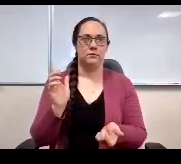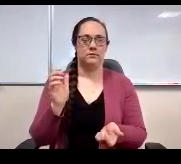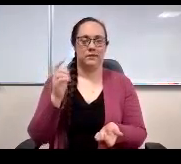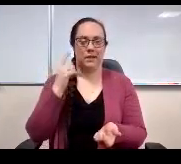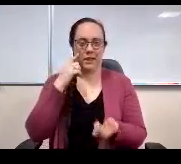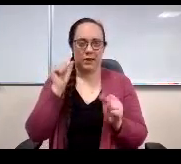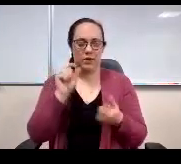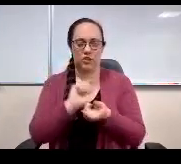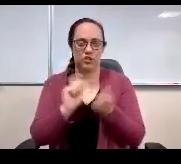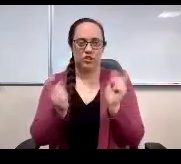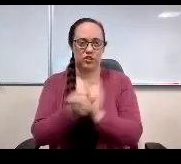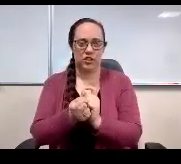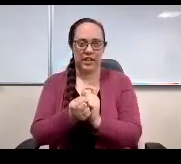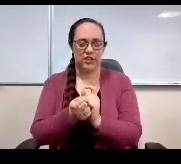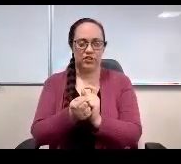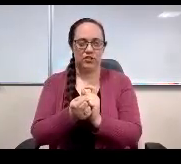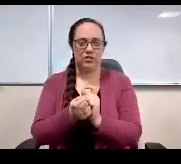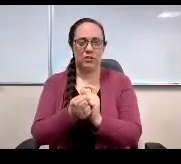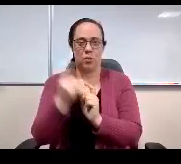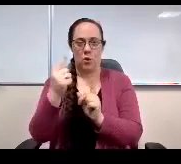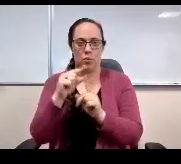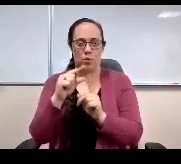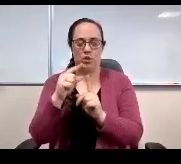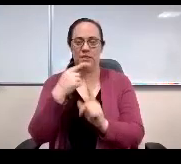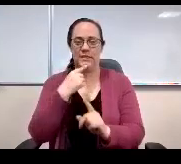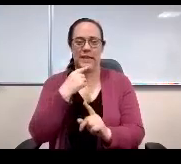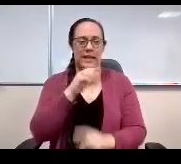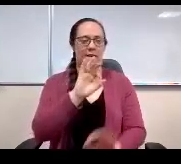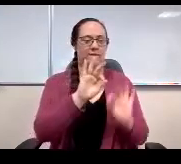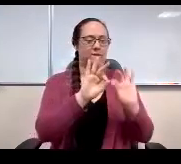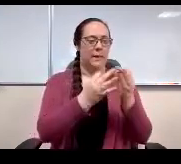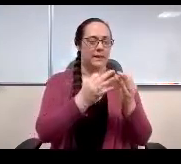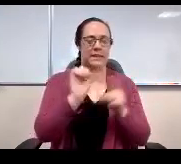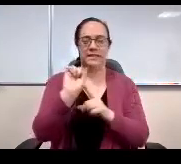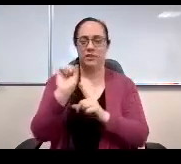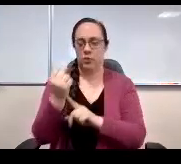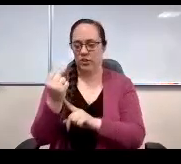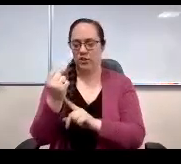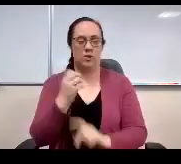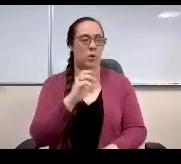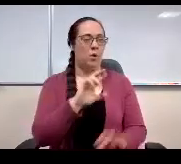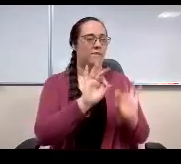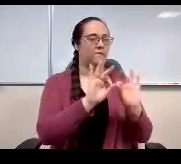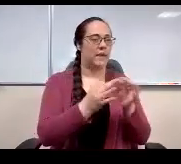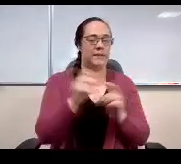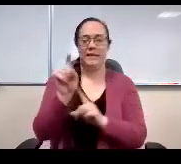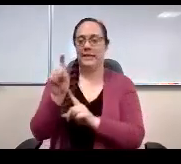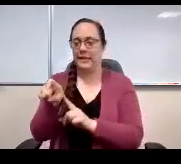change one word to say family situation. Right or family need or fit. My concern is if I'm and